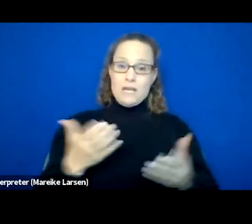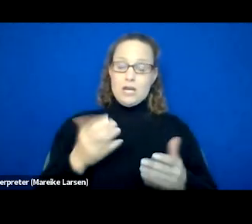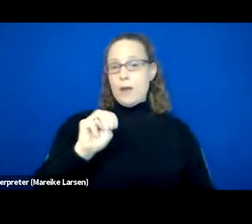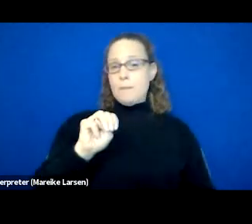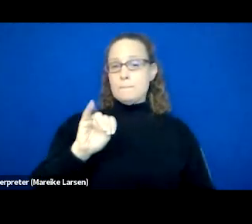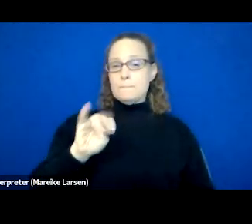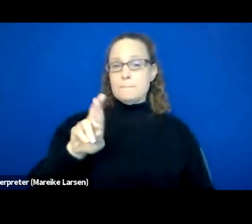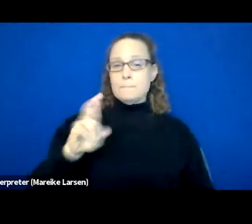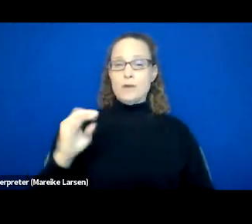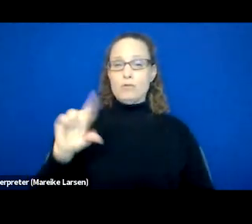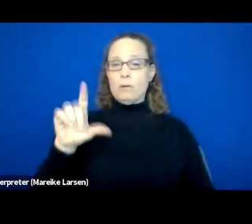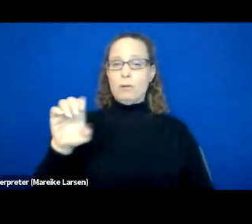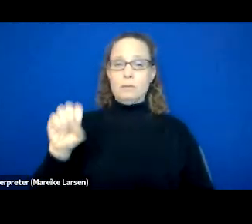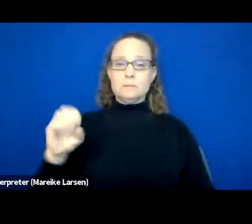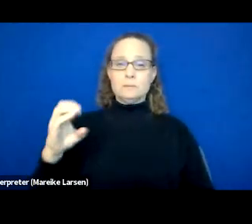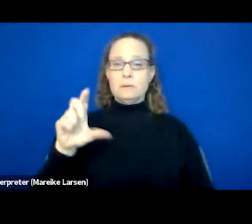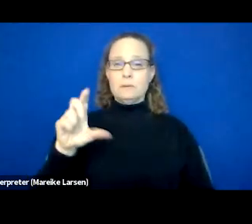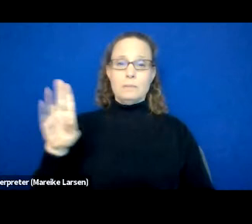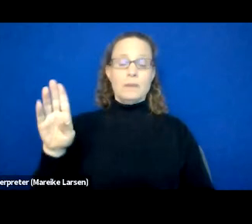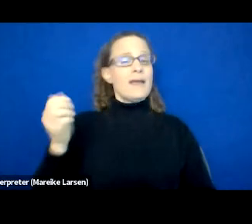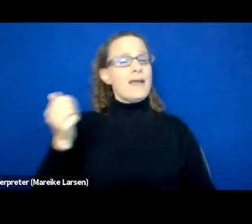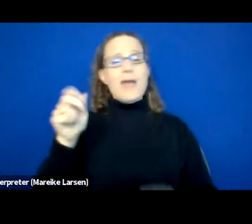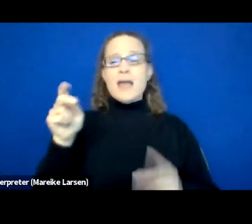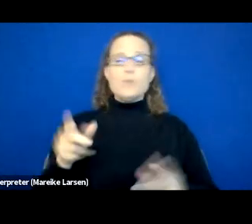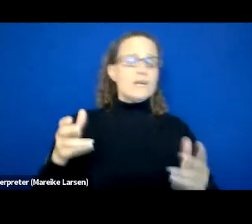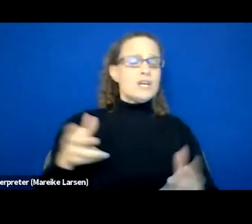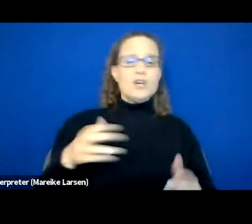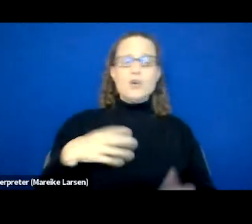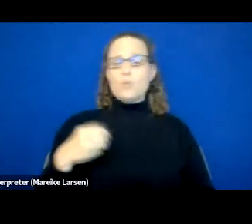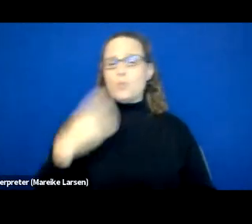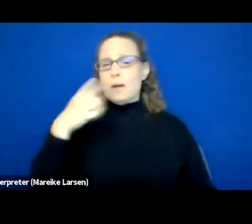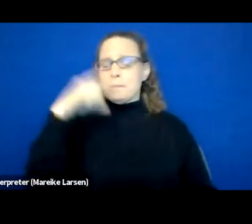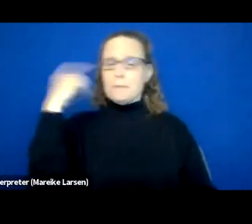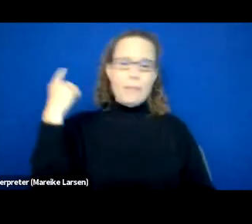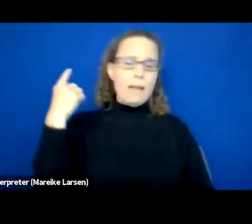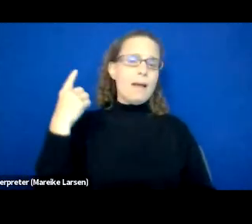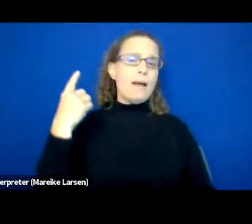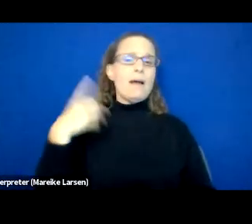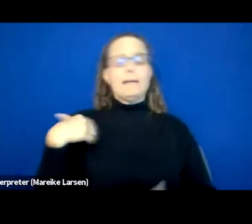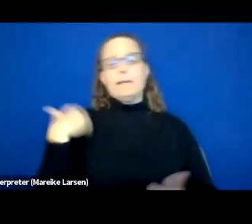that anyone that walks through the door, whether you're white, black, young, old,